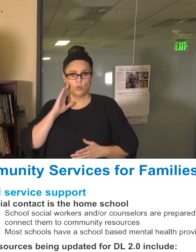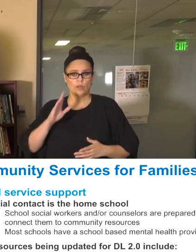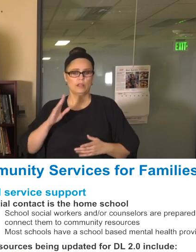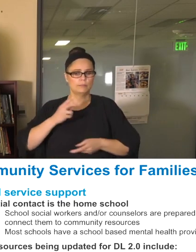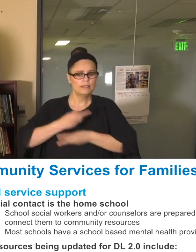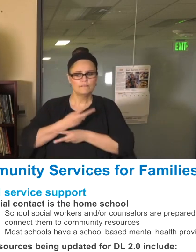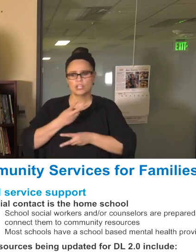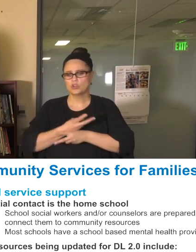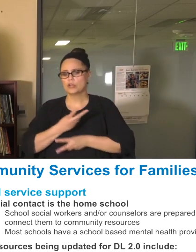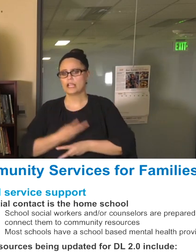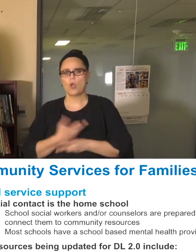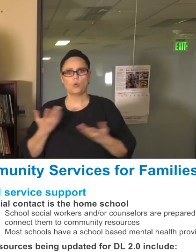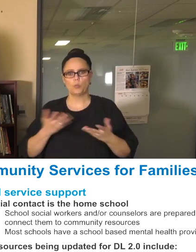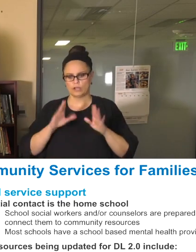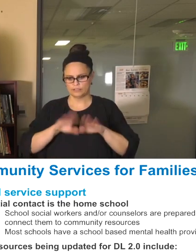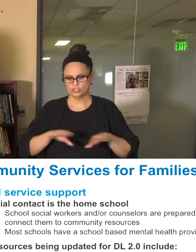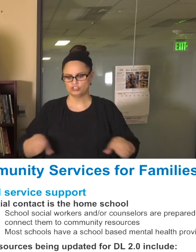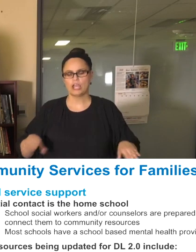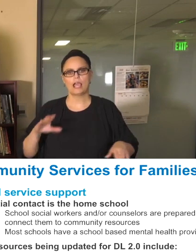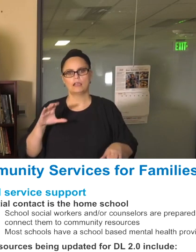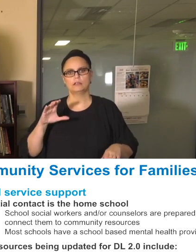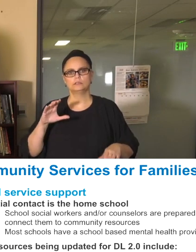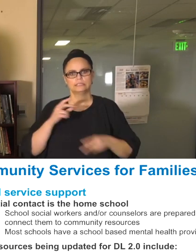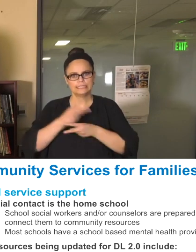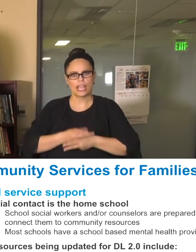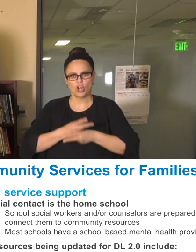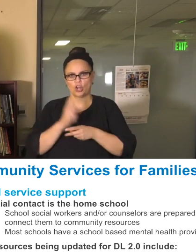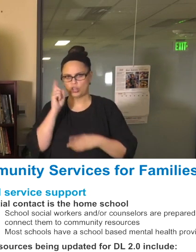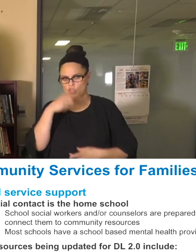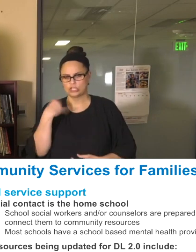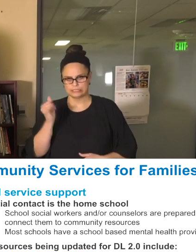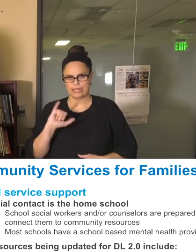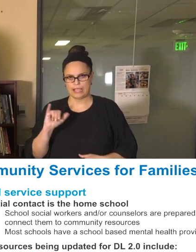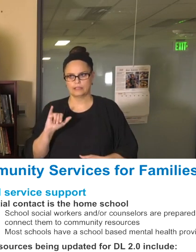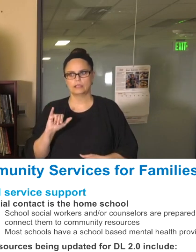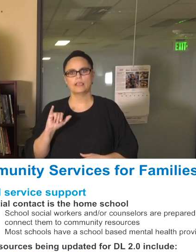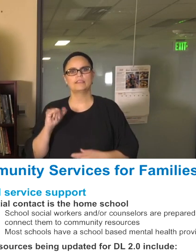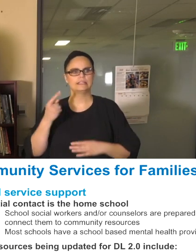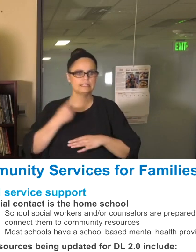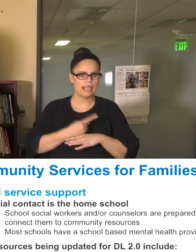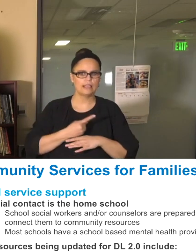and what that looks like that during these times, and we will be sharing information in the days and weeks to come about what